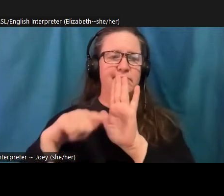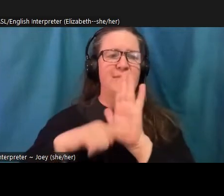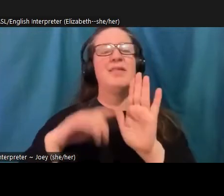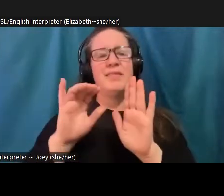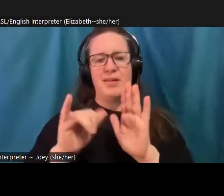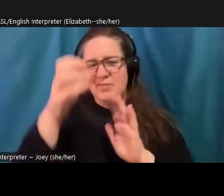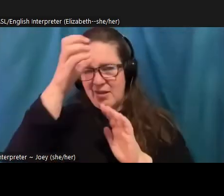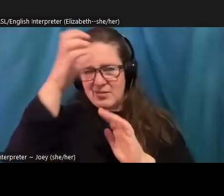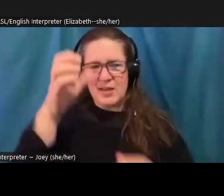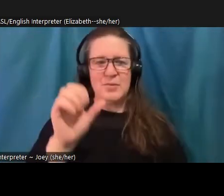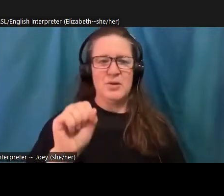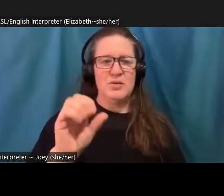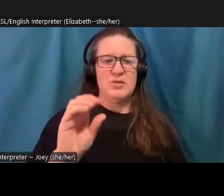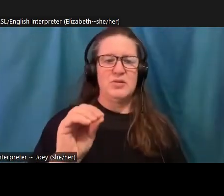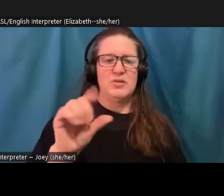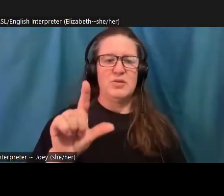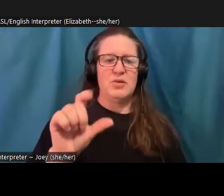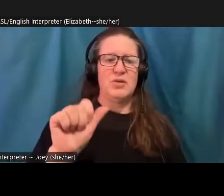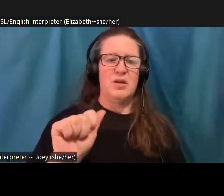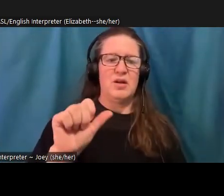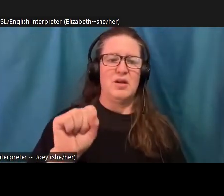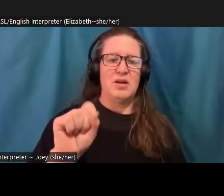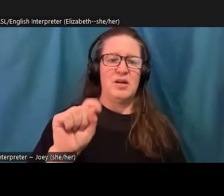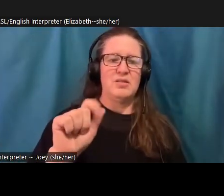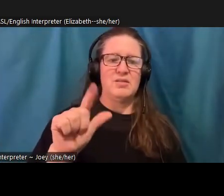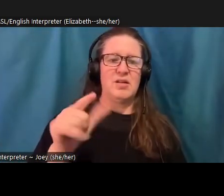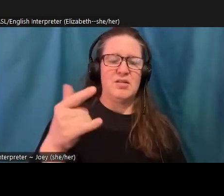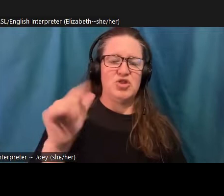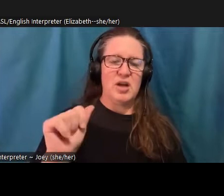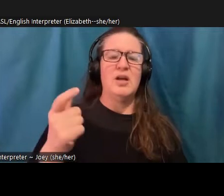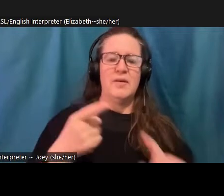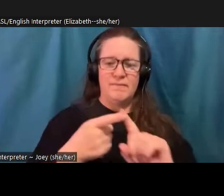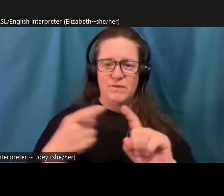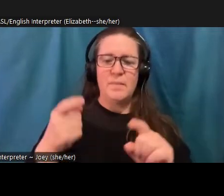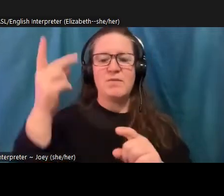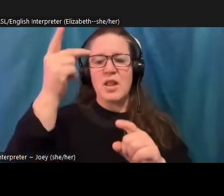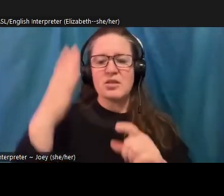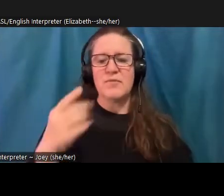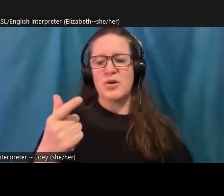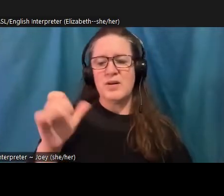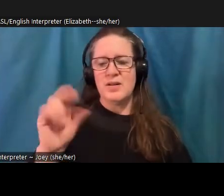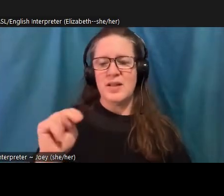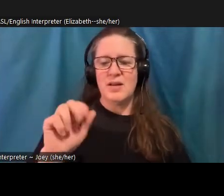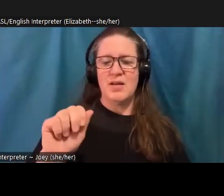familiar with this, it comes from the philosopher Glenn Albrecht, who was playing on the language of nostalgia, a longing